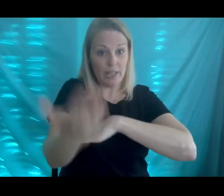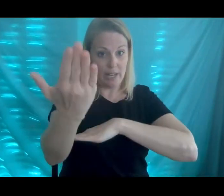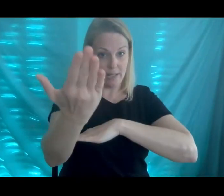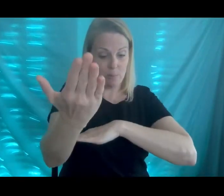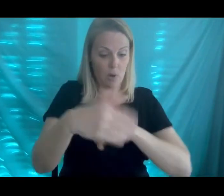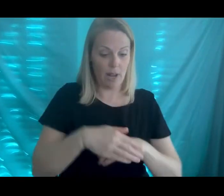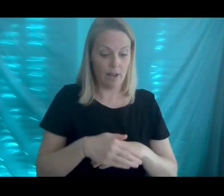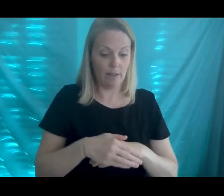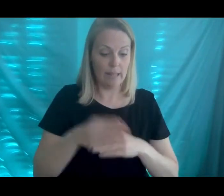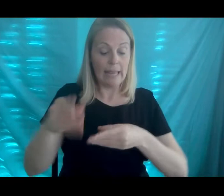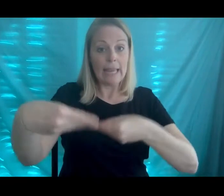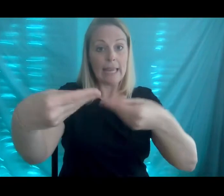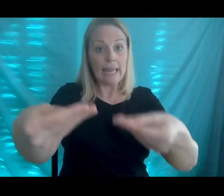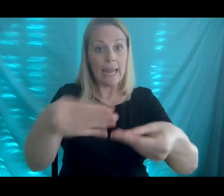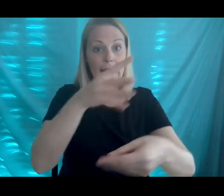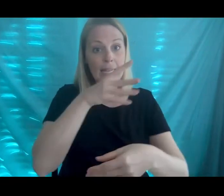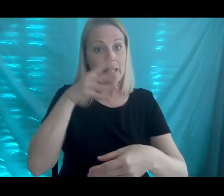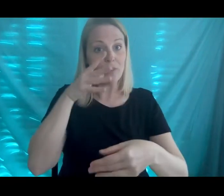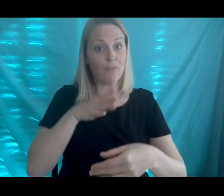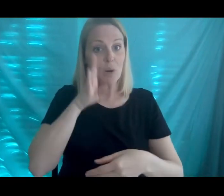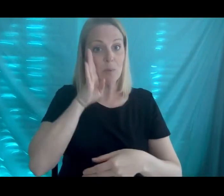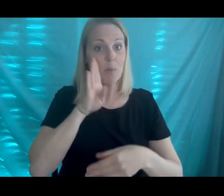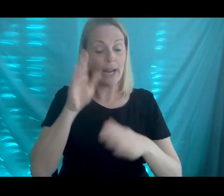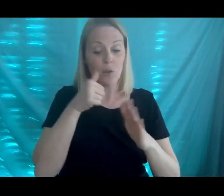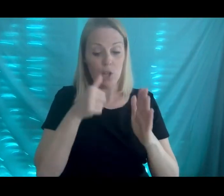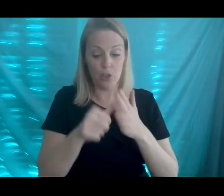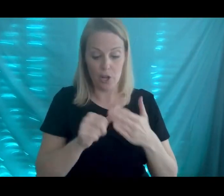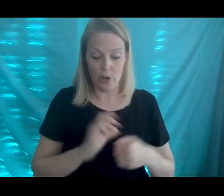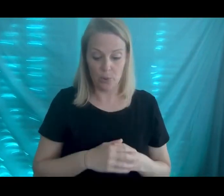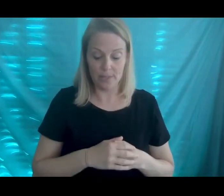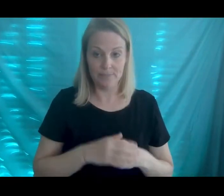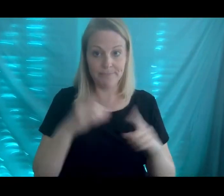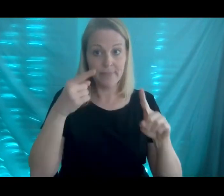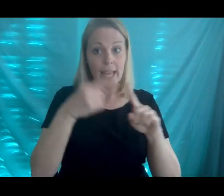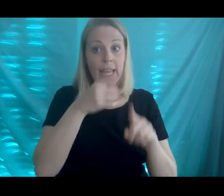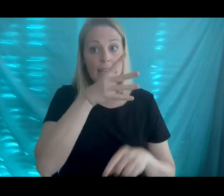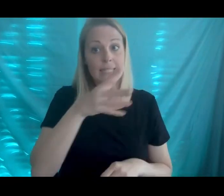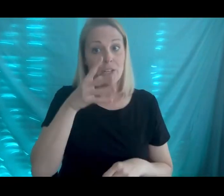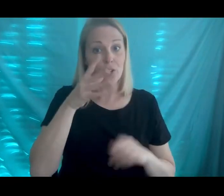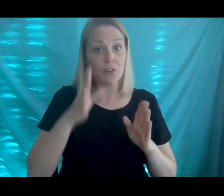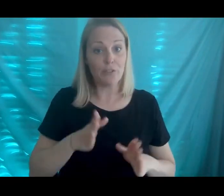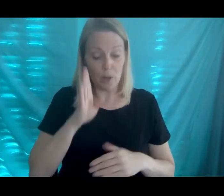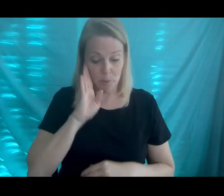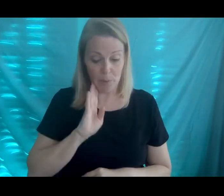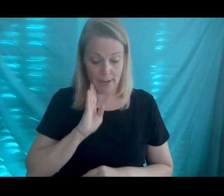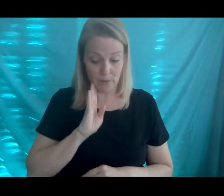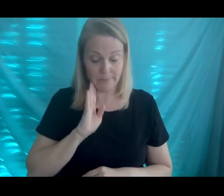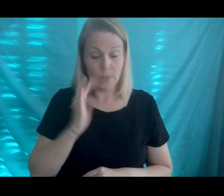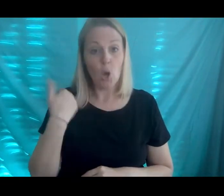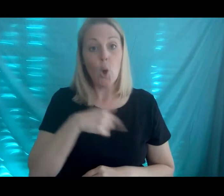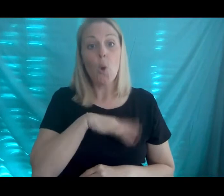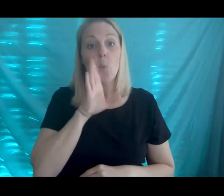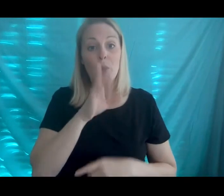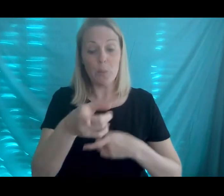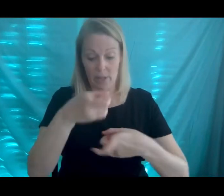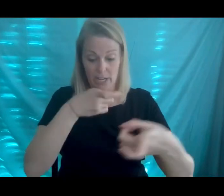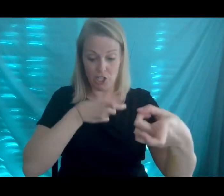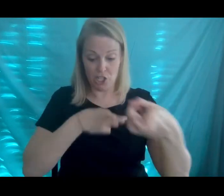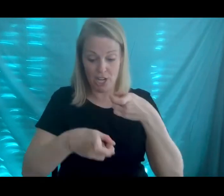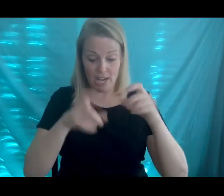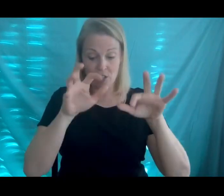morning he handed Farmer Brown the note dear Farmer Brown we will exchange our